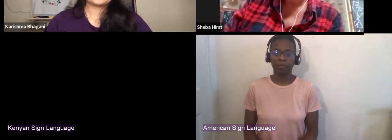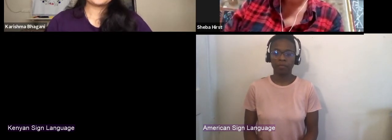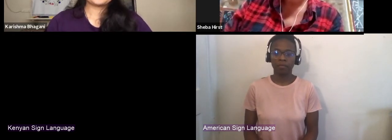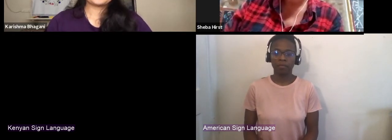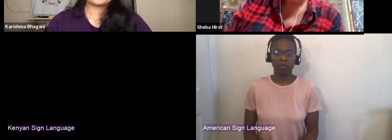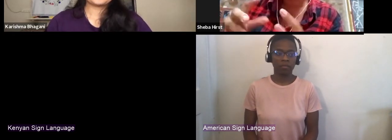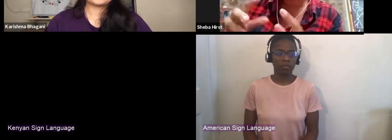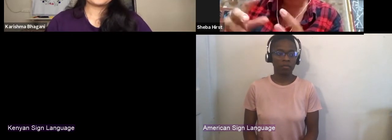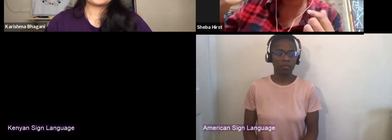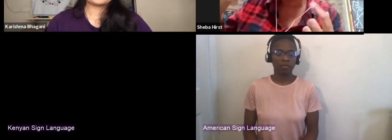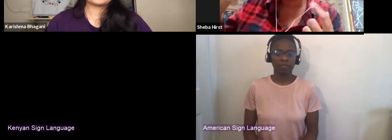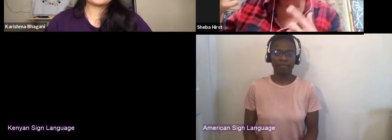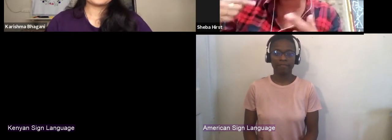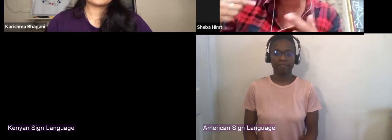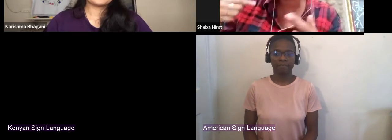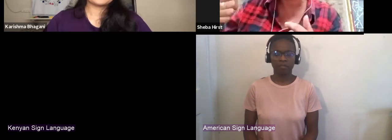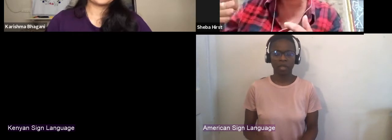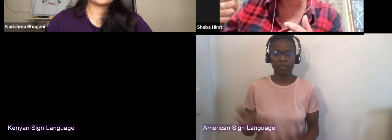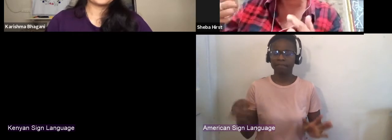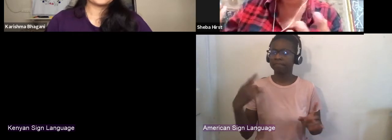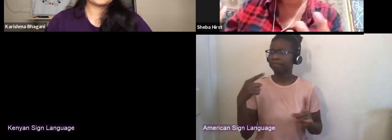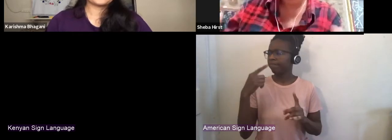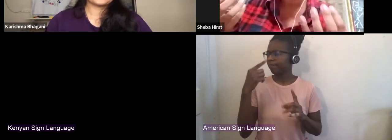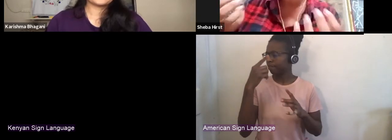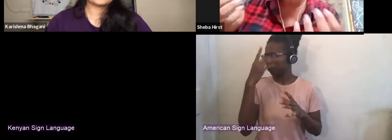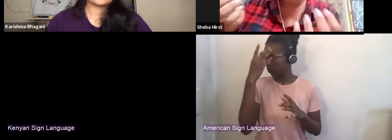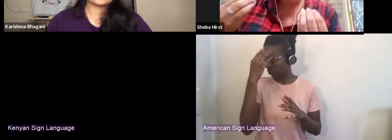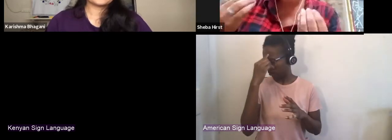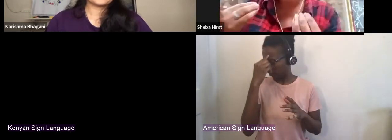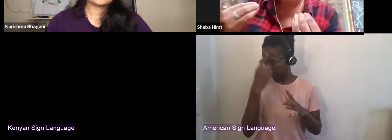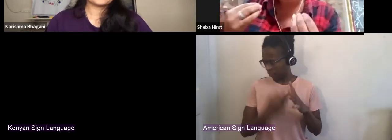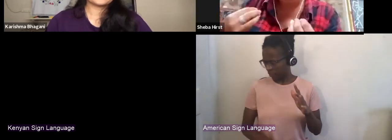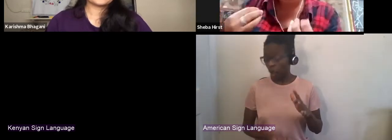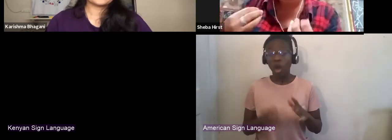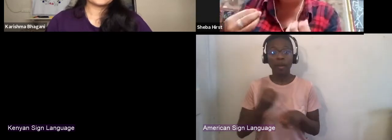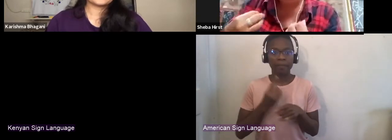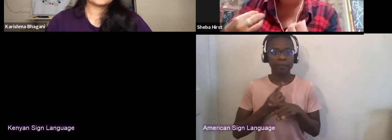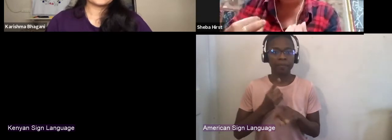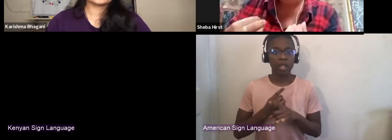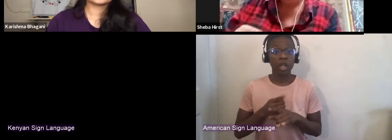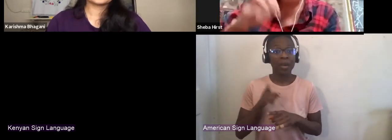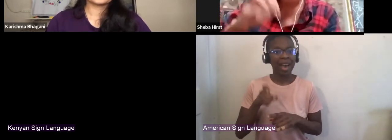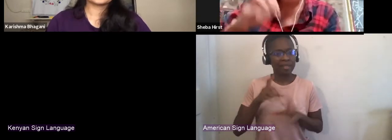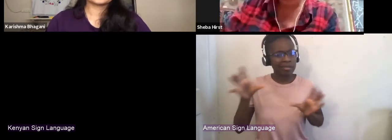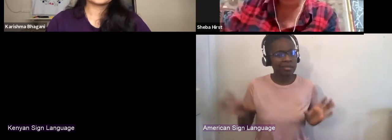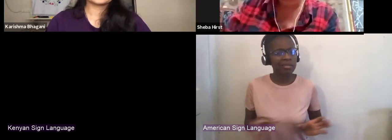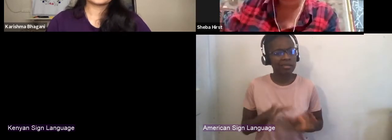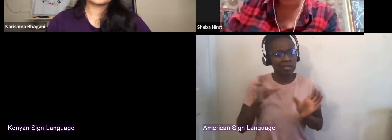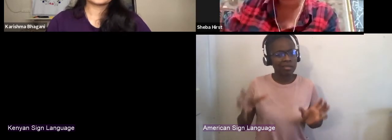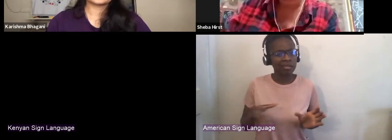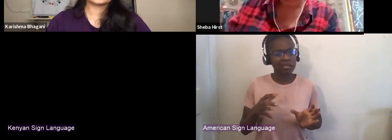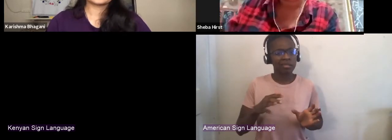So just do what I say. Yeah, you have to keep on feeding your creative spirit? You have to keep watching stuff.